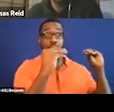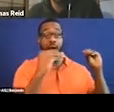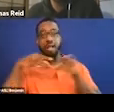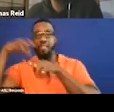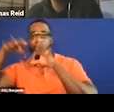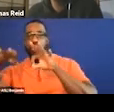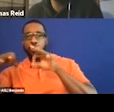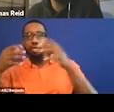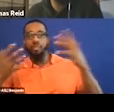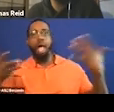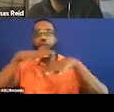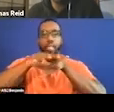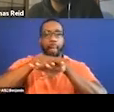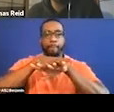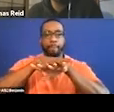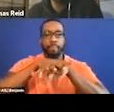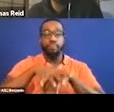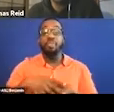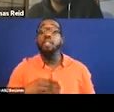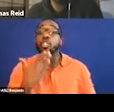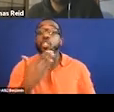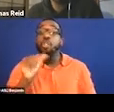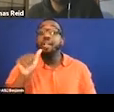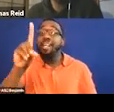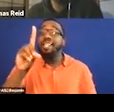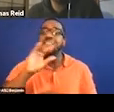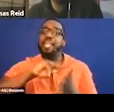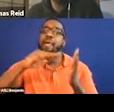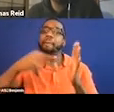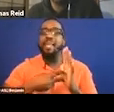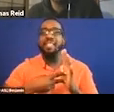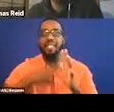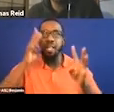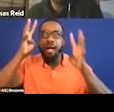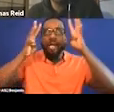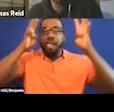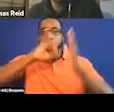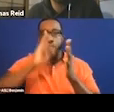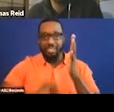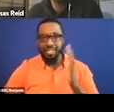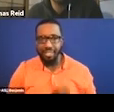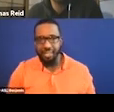Most of the really creative AD that I hear about or I experience comes around in the live theater space.